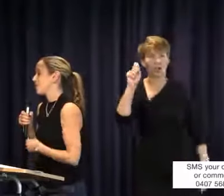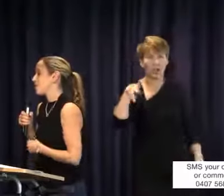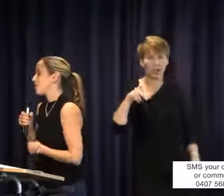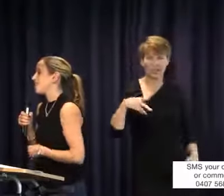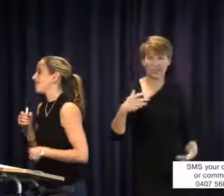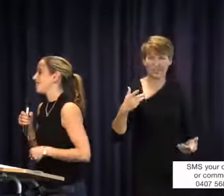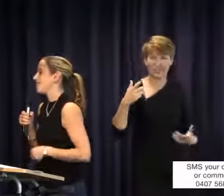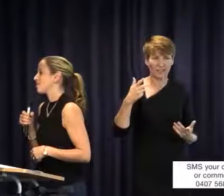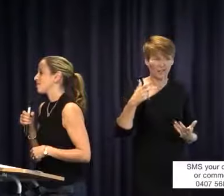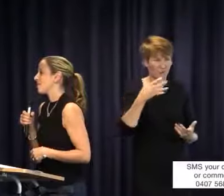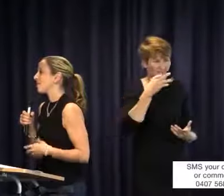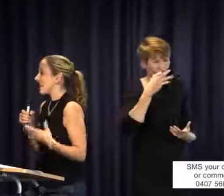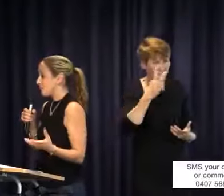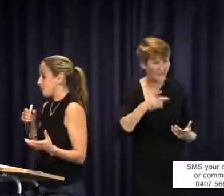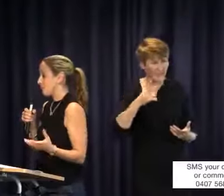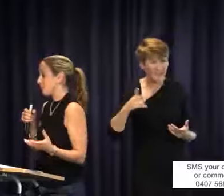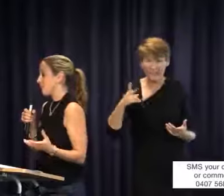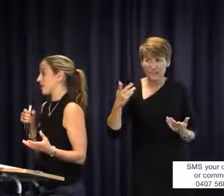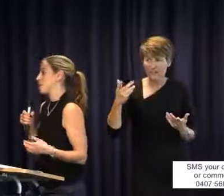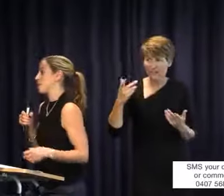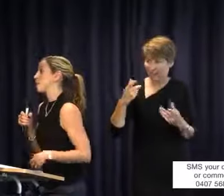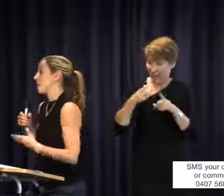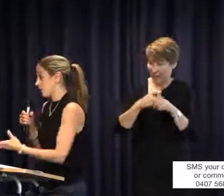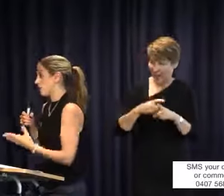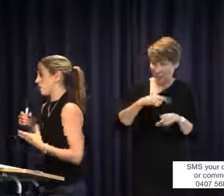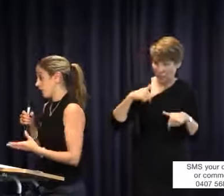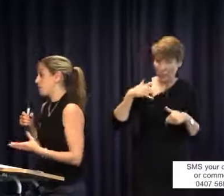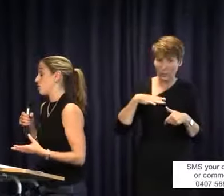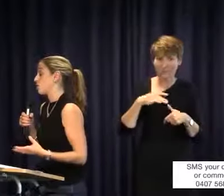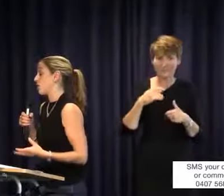Who do you go to? It is hard because we obviously want to maintain a good relationship with